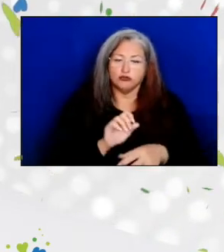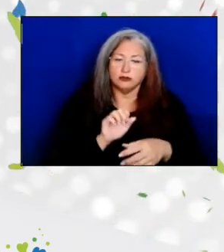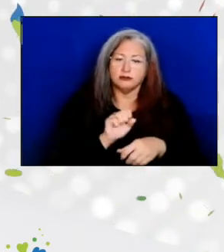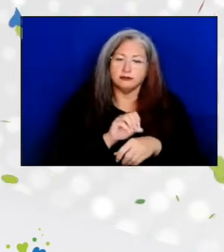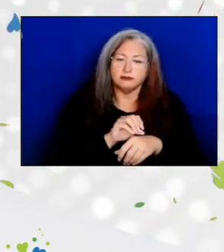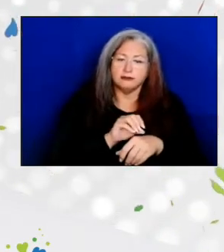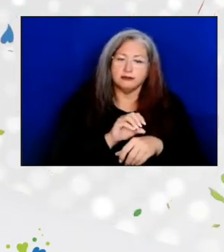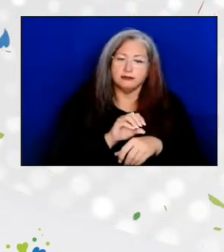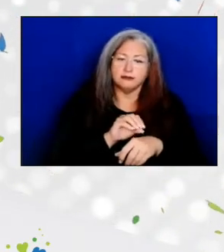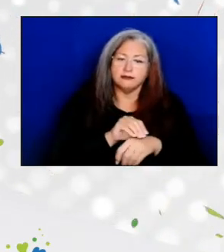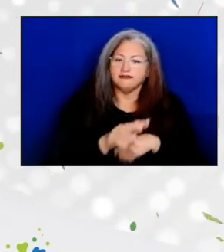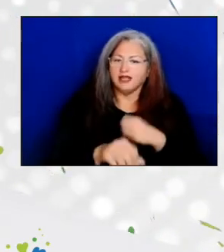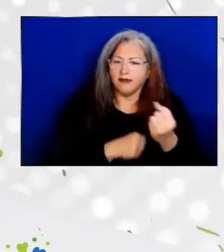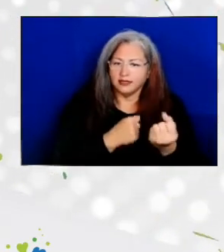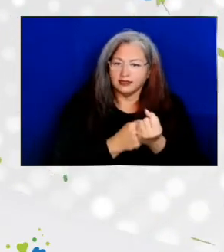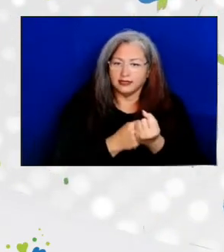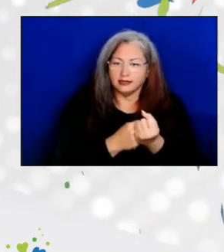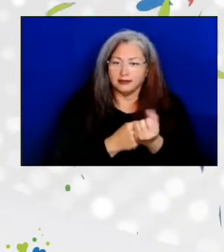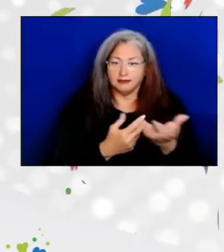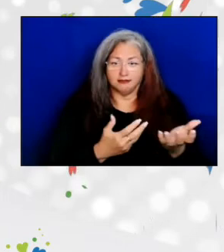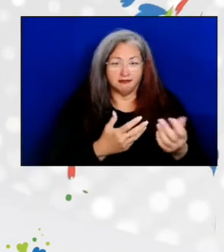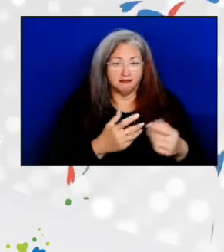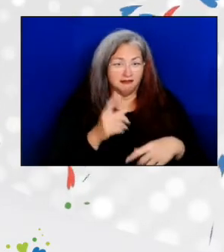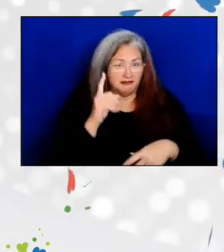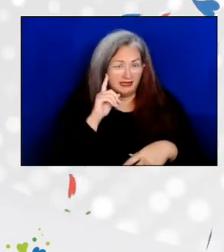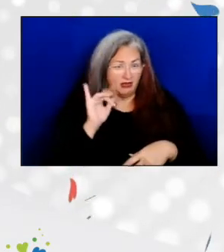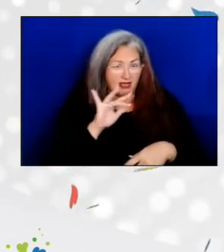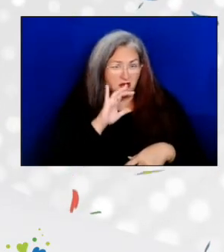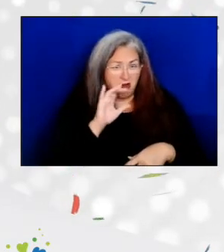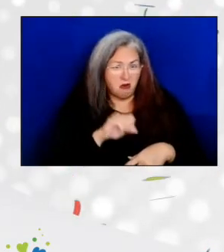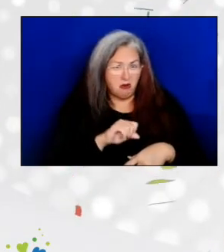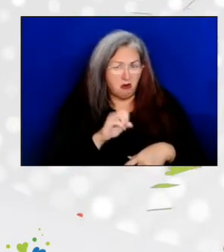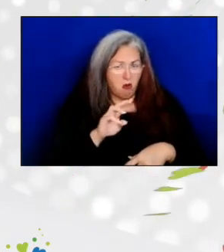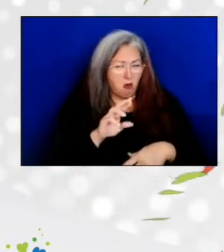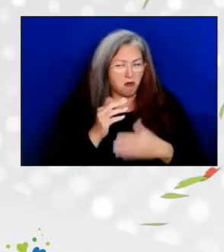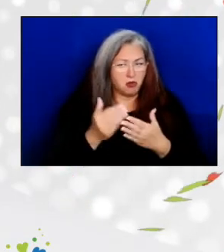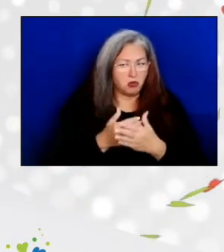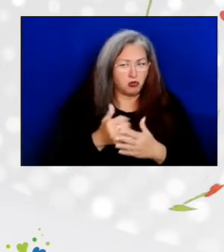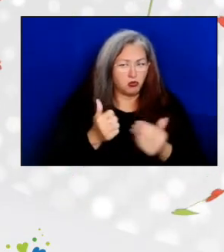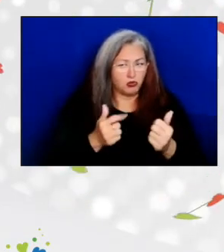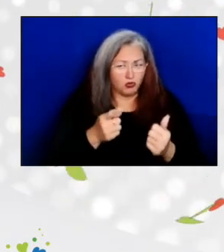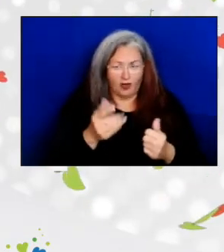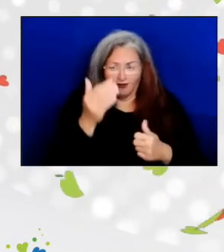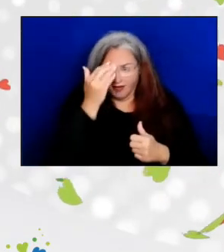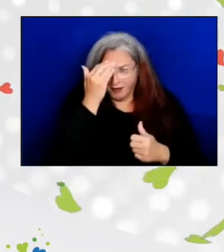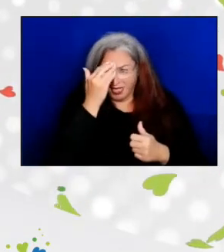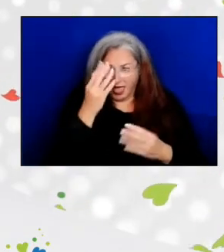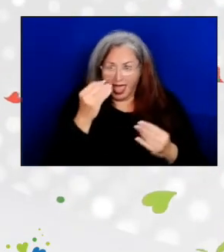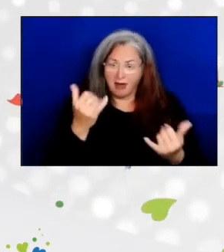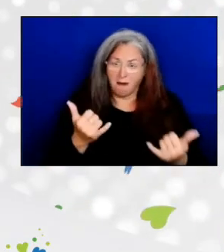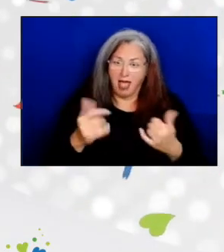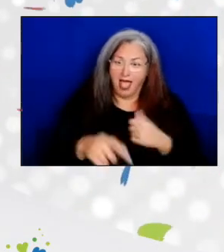Now, does that sound like it's old or is that new and familiar and modern? Just like it is today.